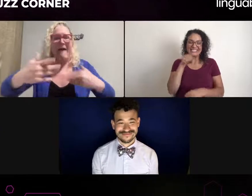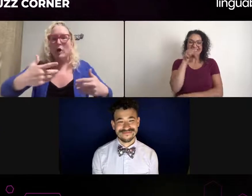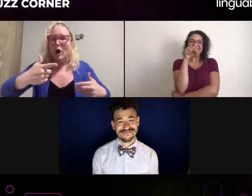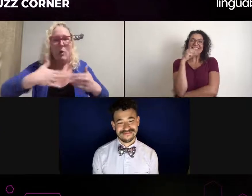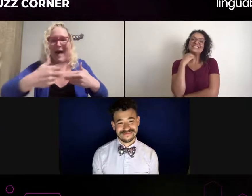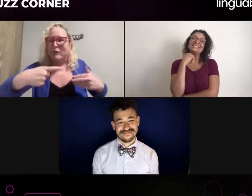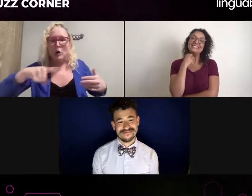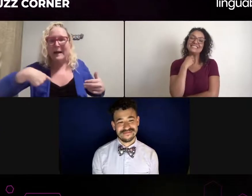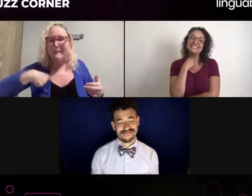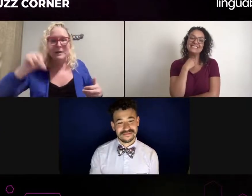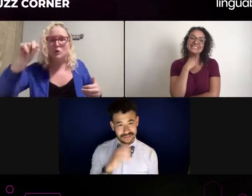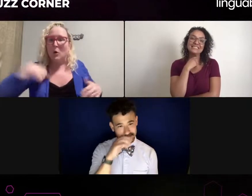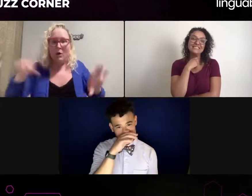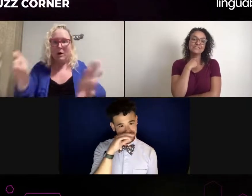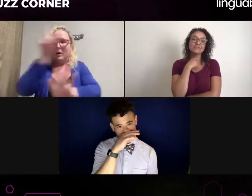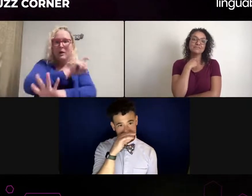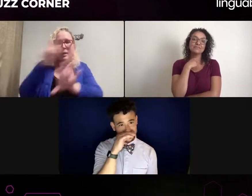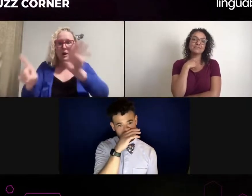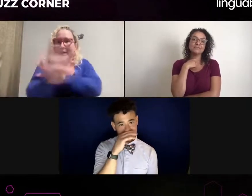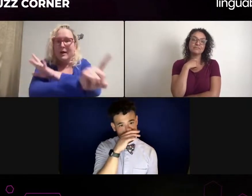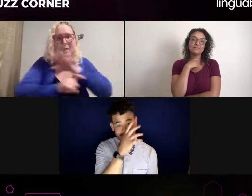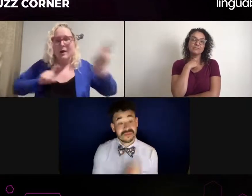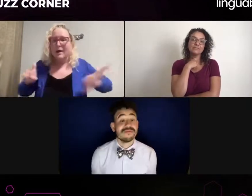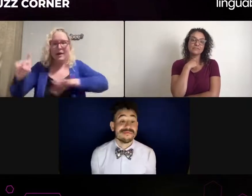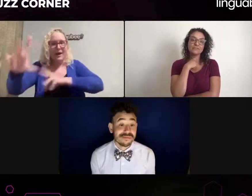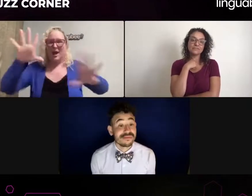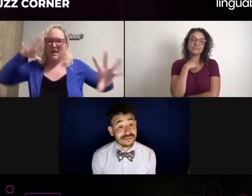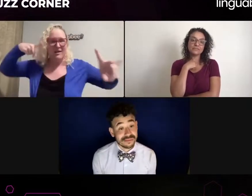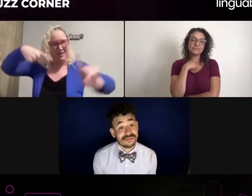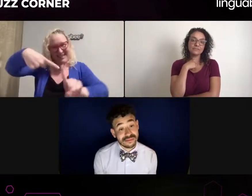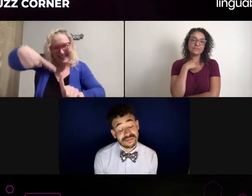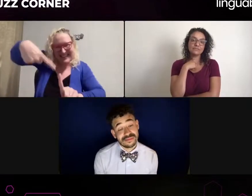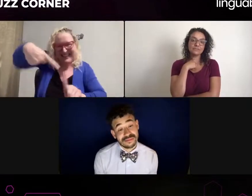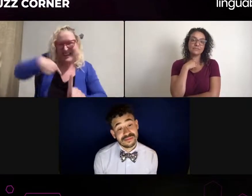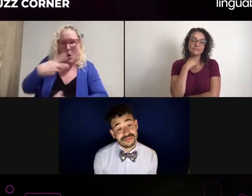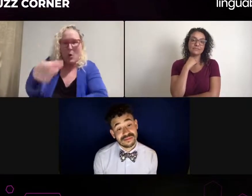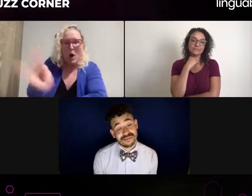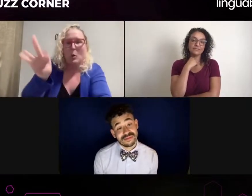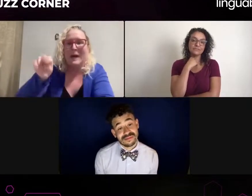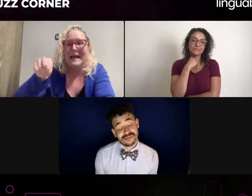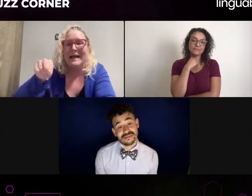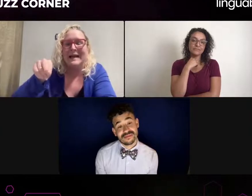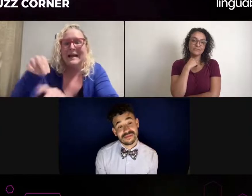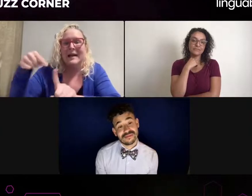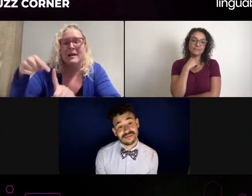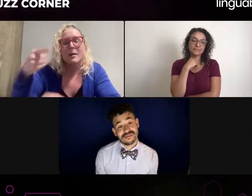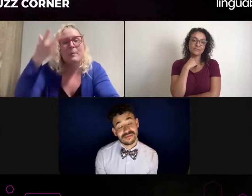of course you can't, If you're talking, you're saying your lines, your stuff, you can't do that.